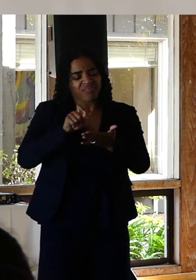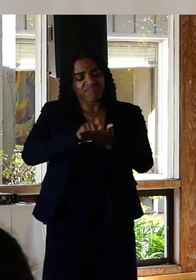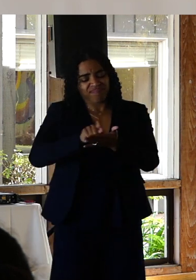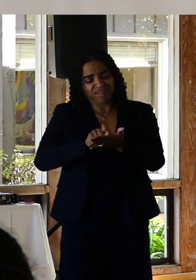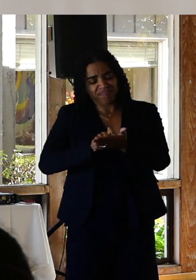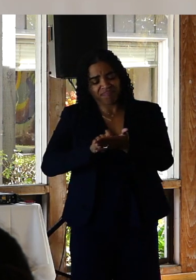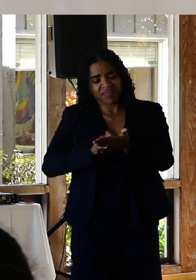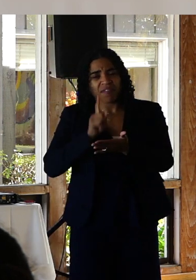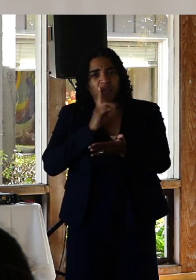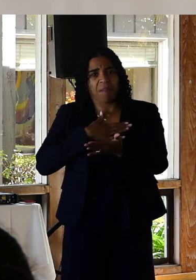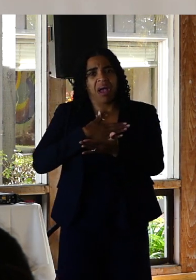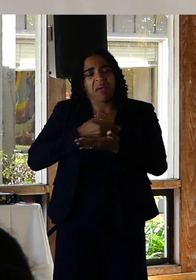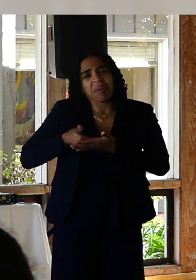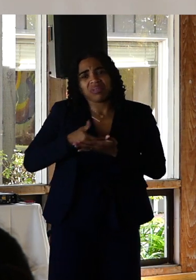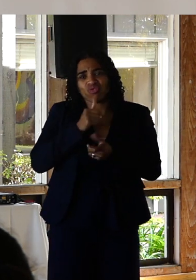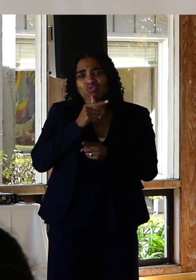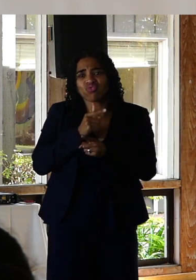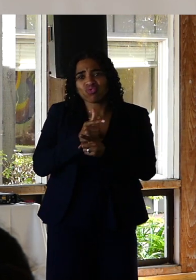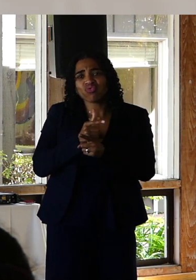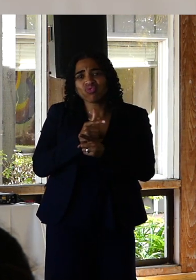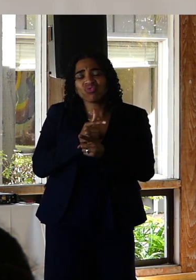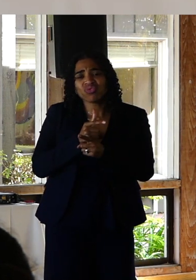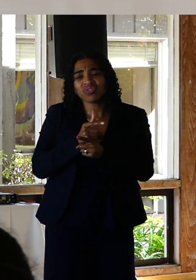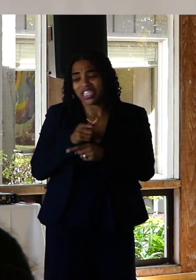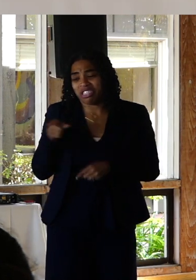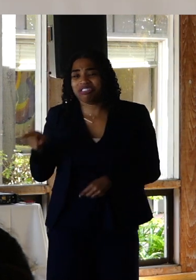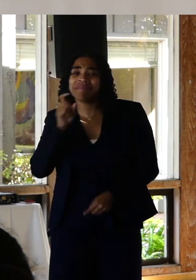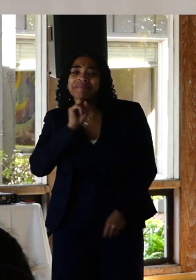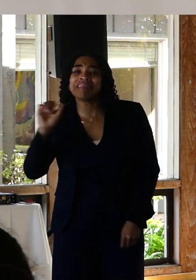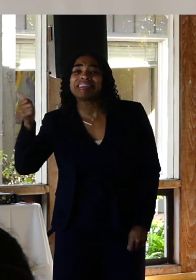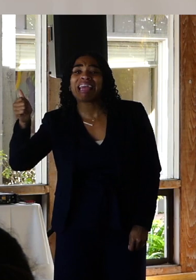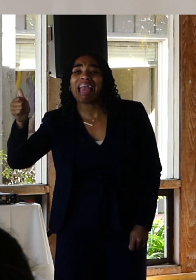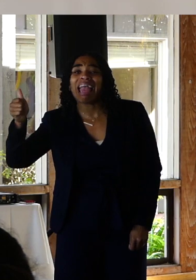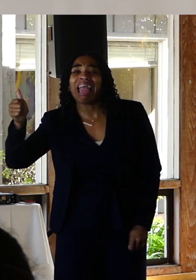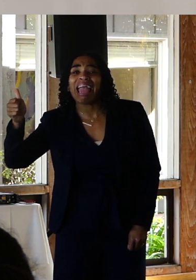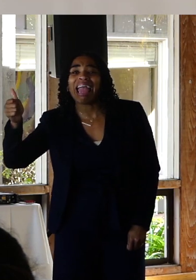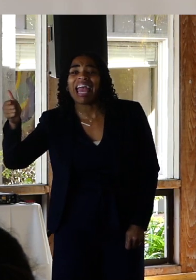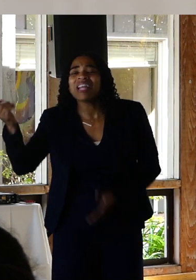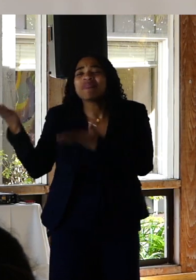for my baby sister. Now a vivacious 10 year old who brings me home the